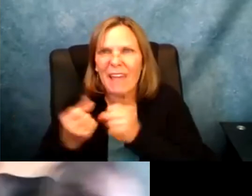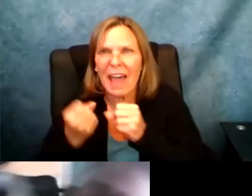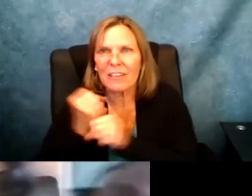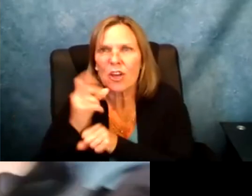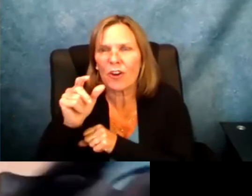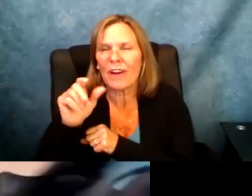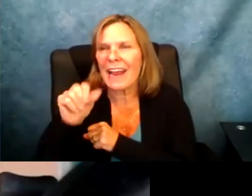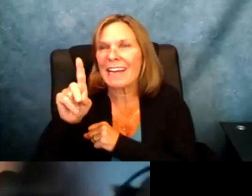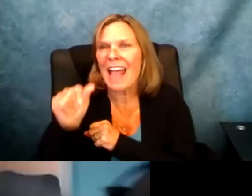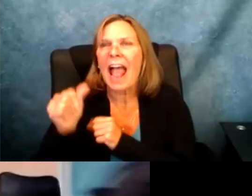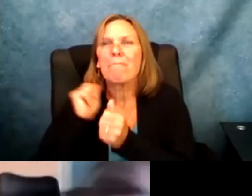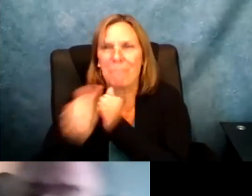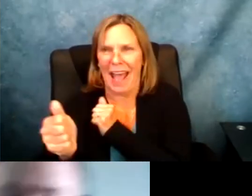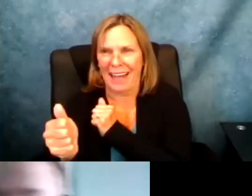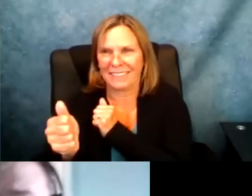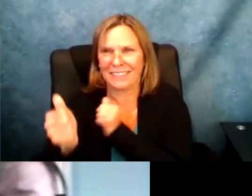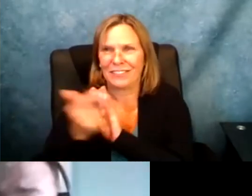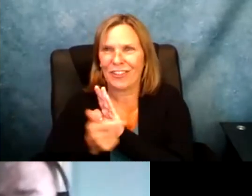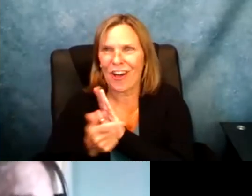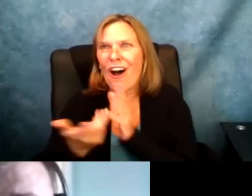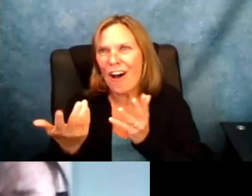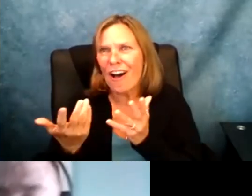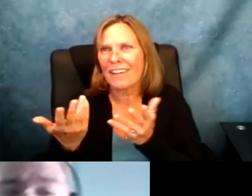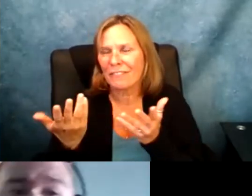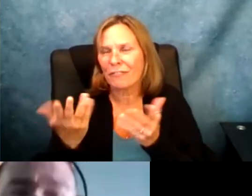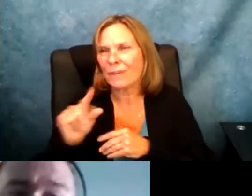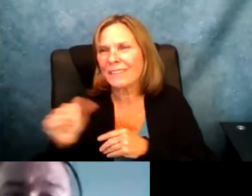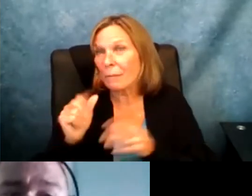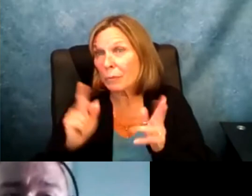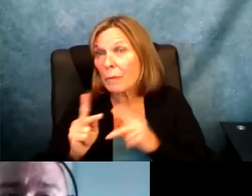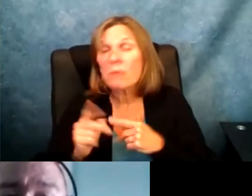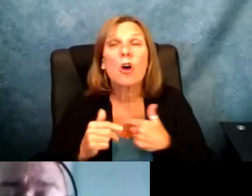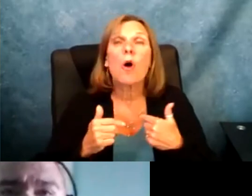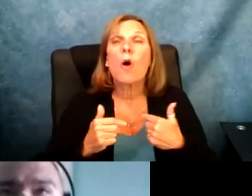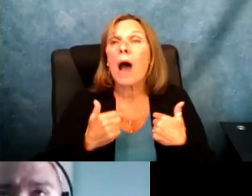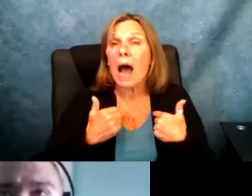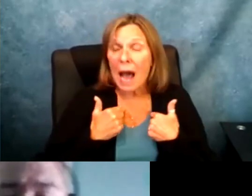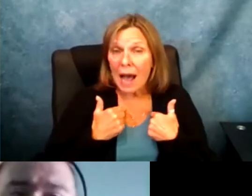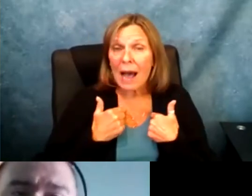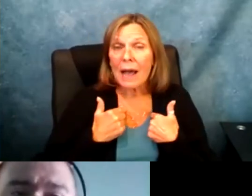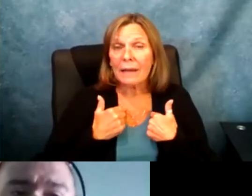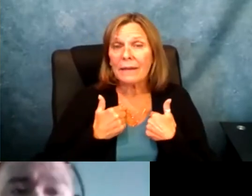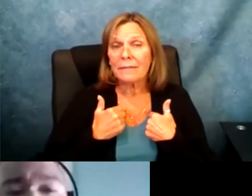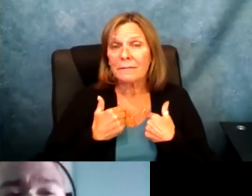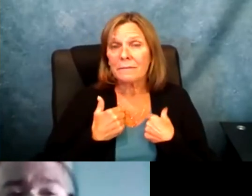really the biggest issues I had. I became disabled in 1990. Anyone know the significance of that year? That